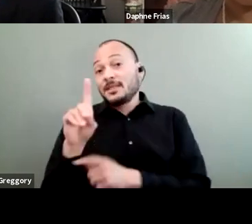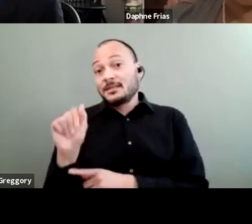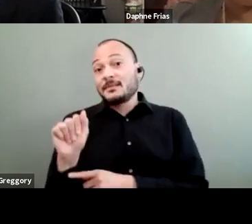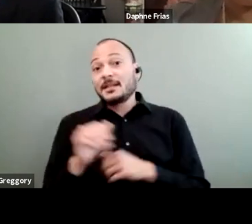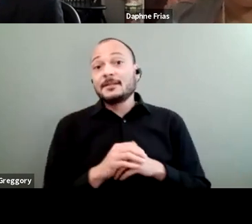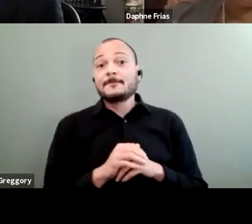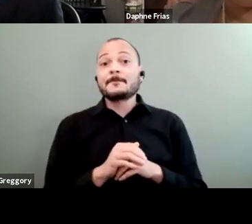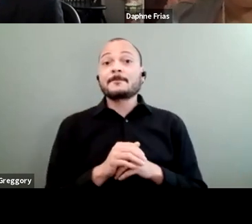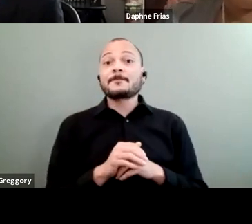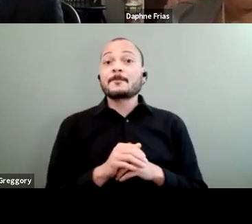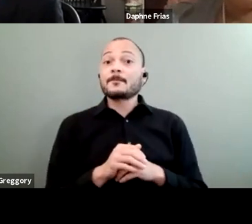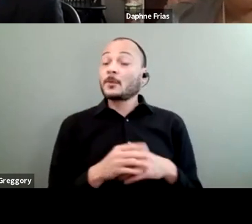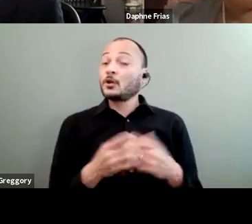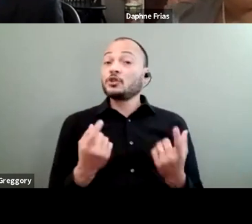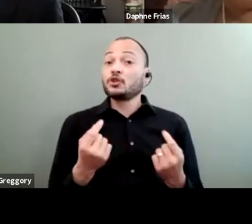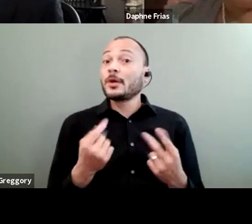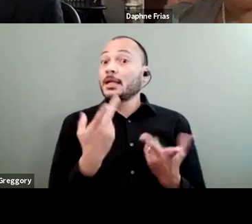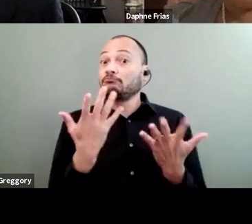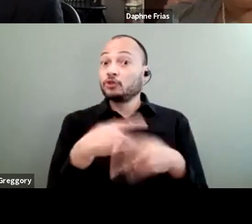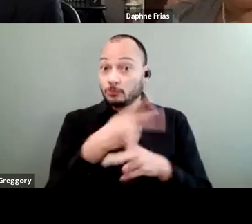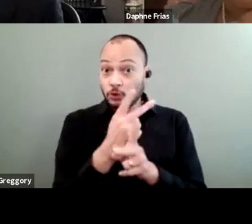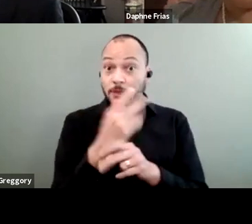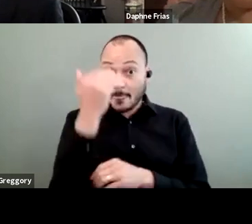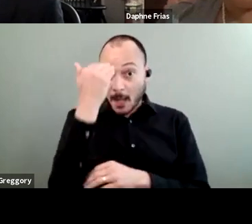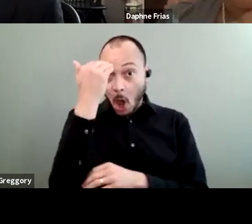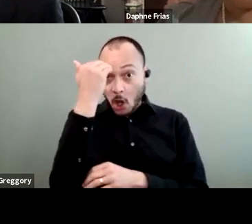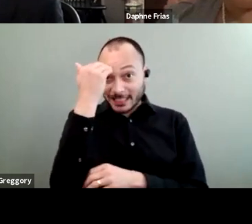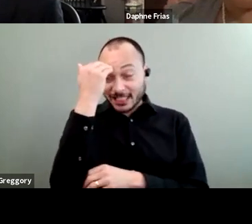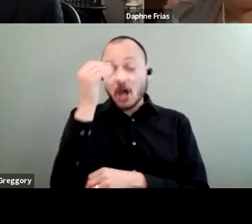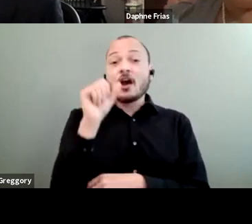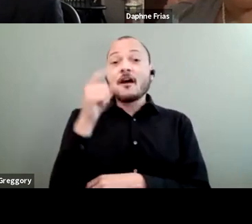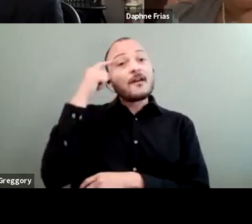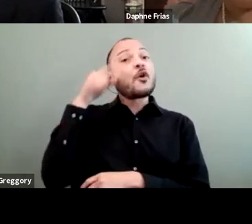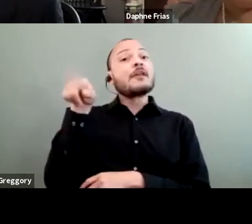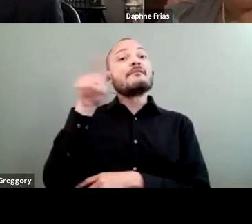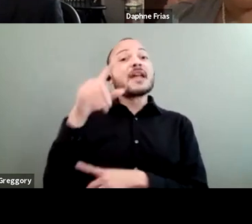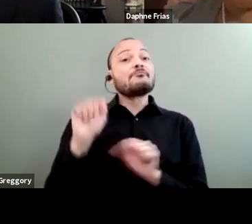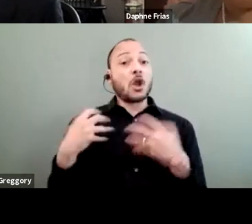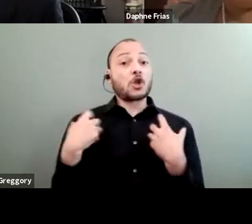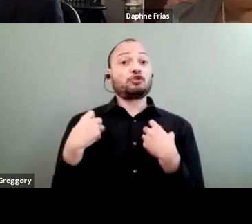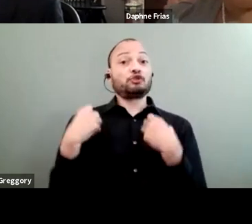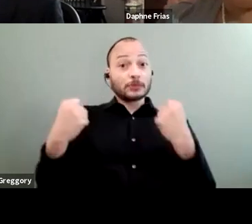to produce this knowledge, so they can strengthen their own advocacy strategies